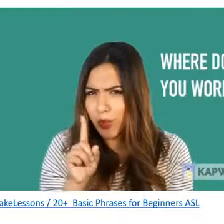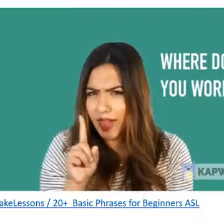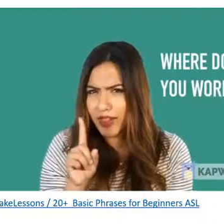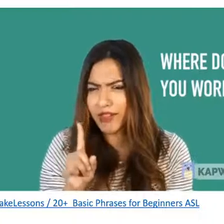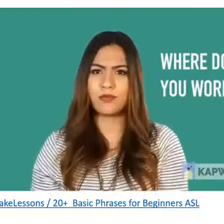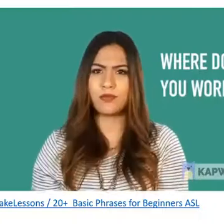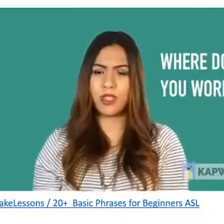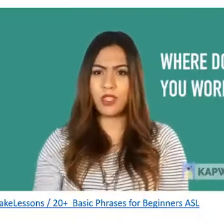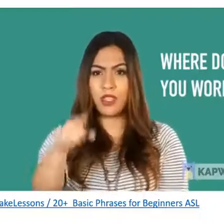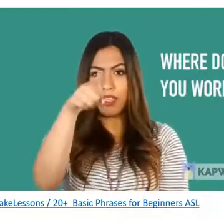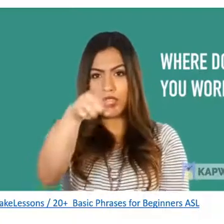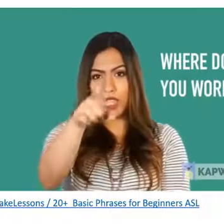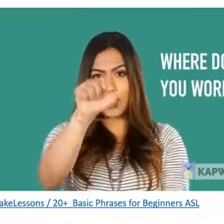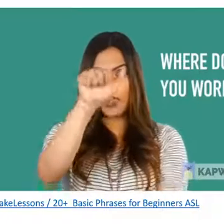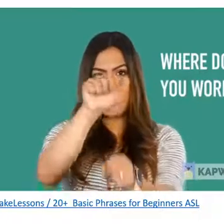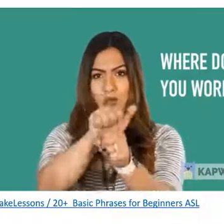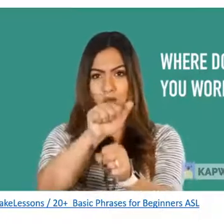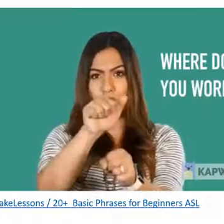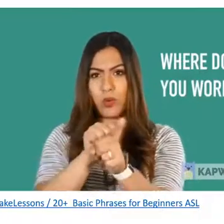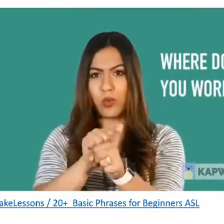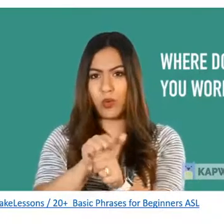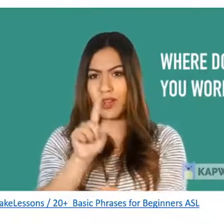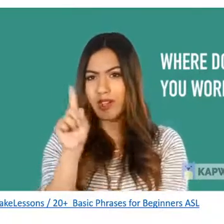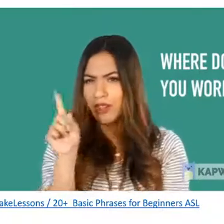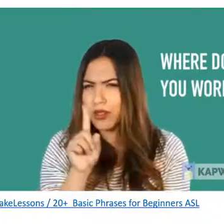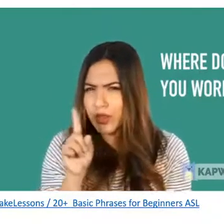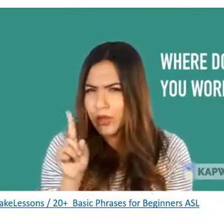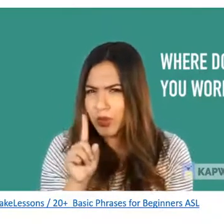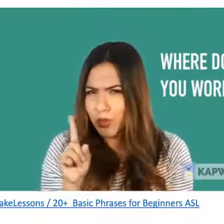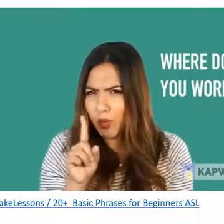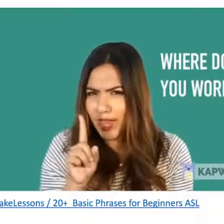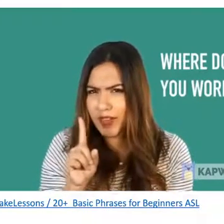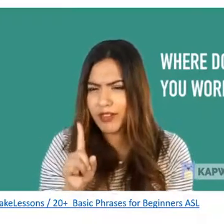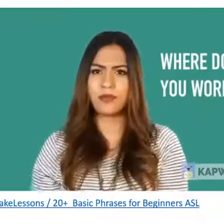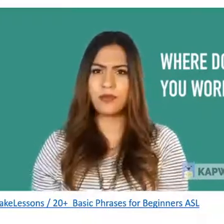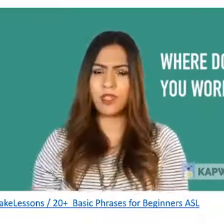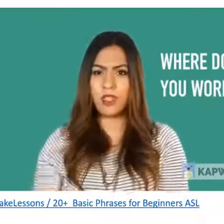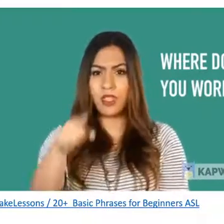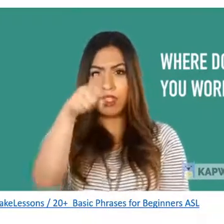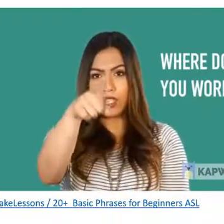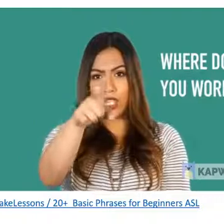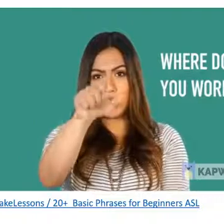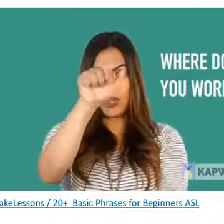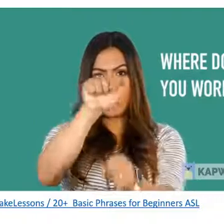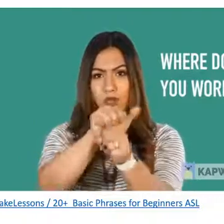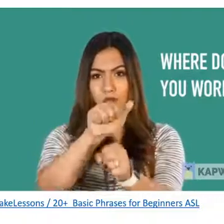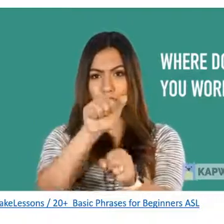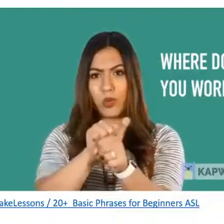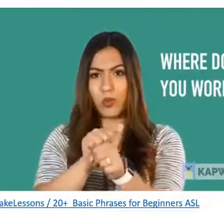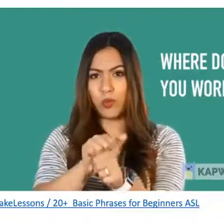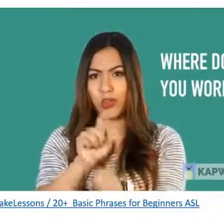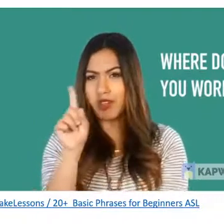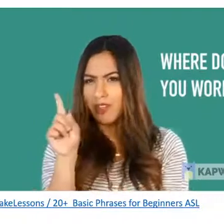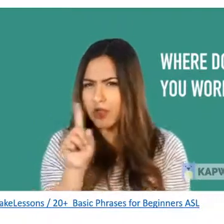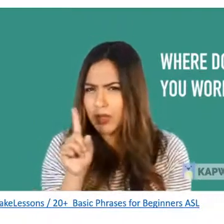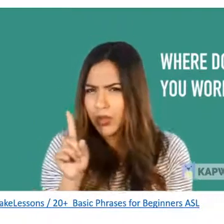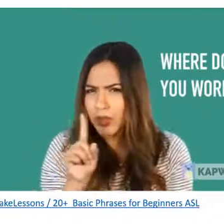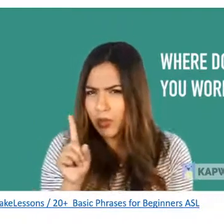sentence which is not where you would see it in most spoken languages there's also a non-manual sign going on